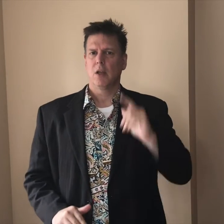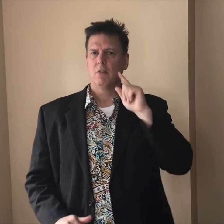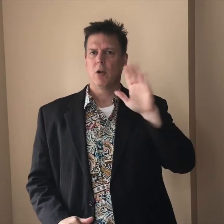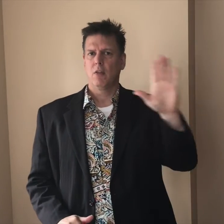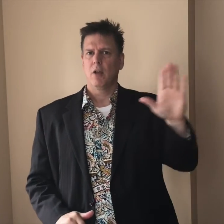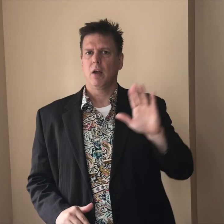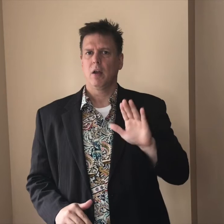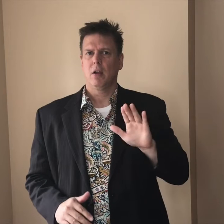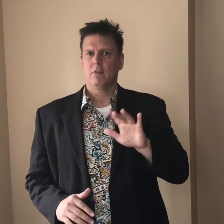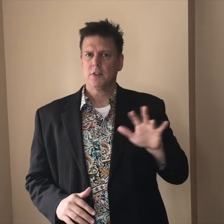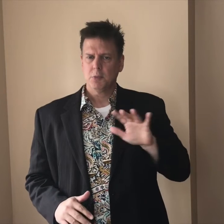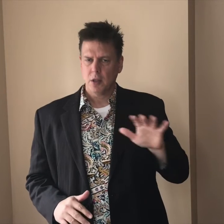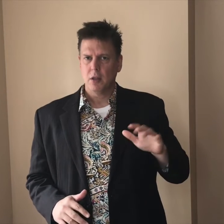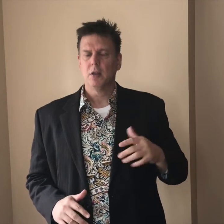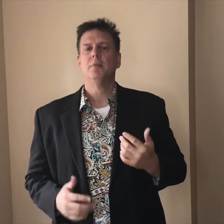Specifically different heights